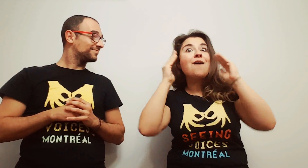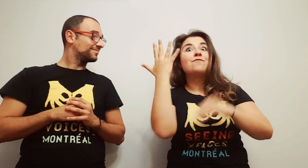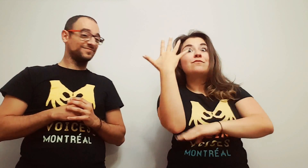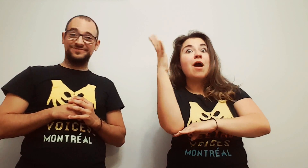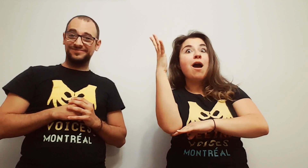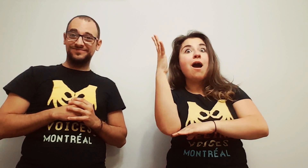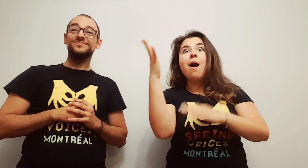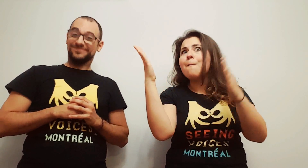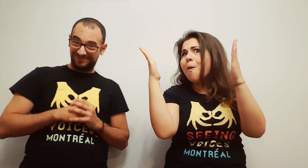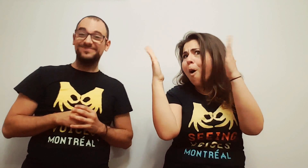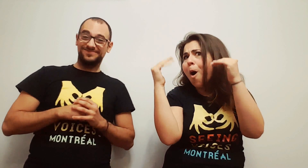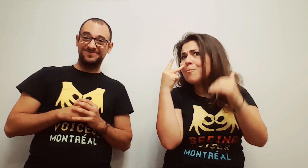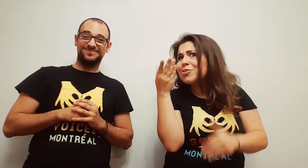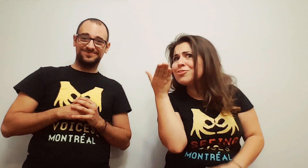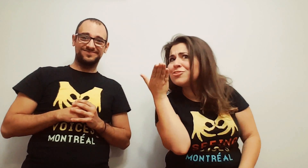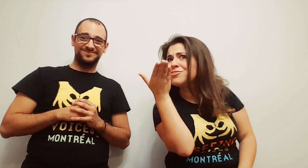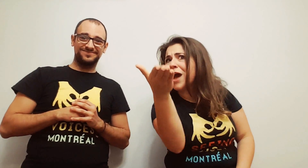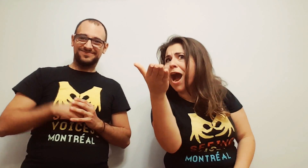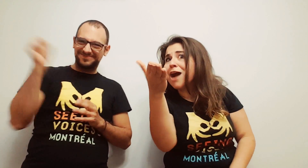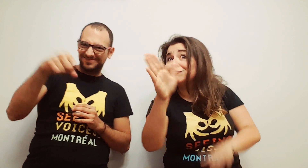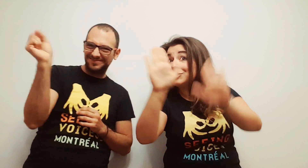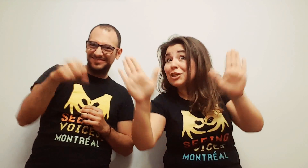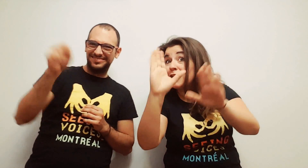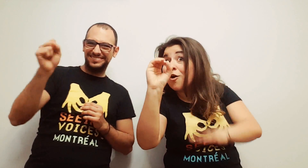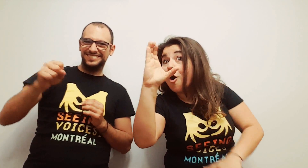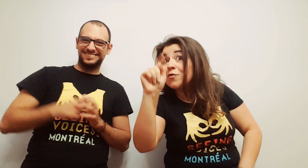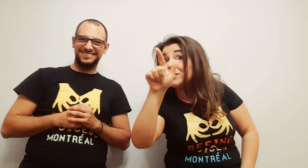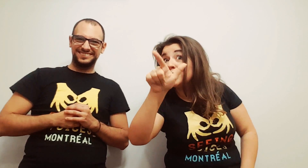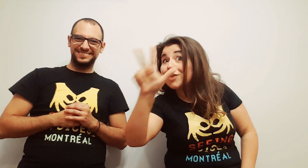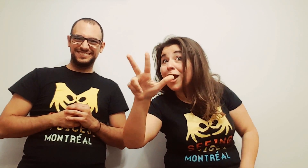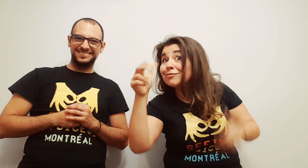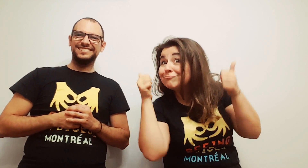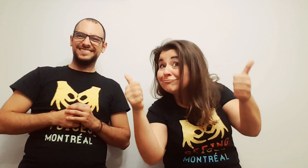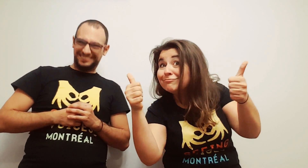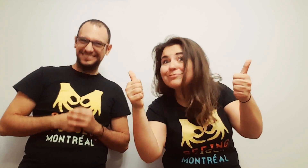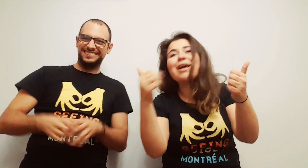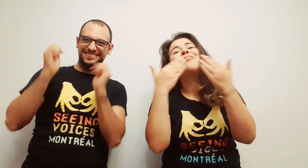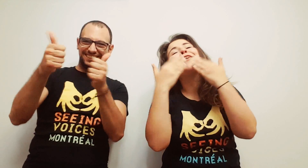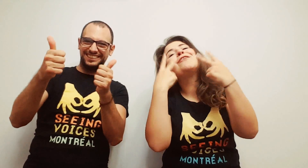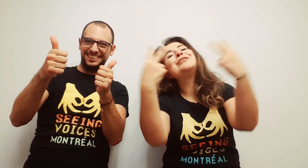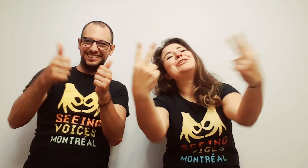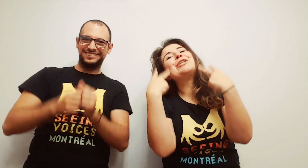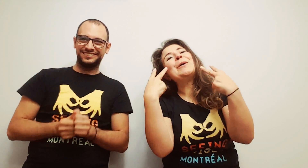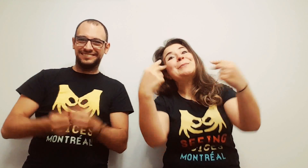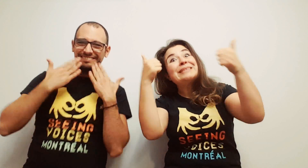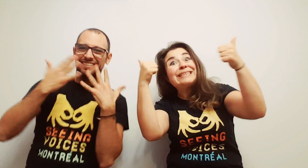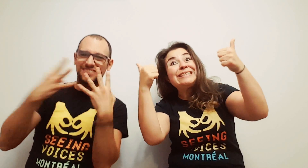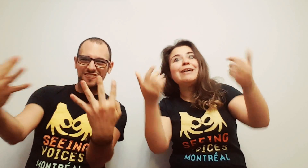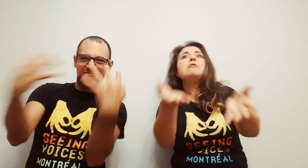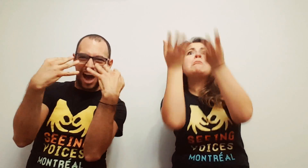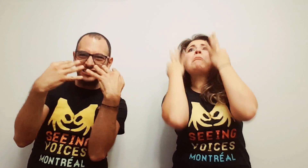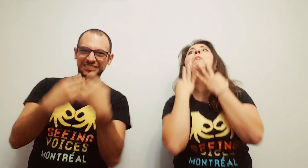See you there at the show on October 23rd! Thank you for watching!